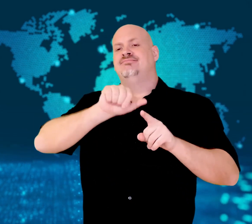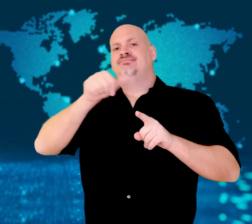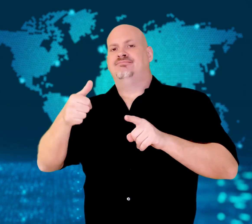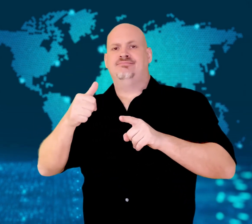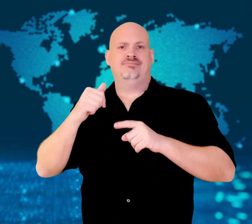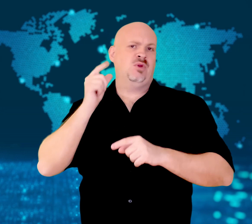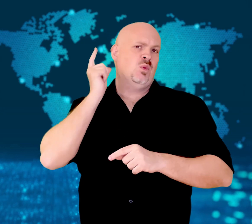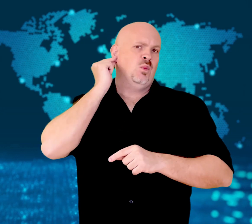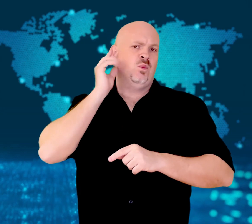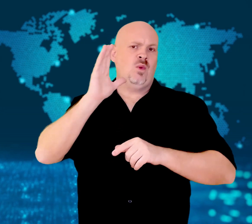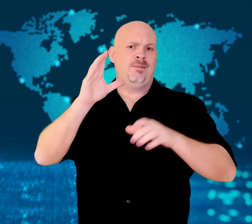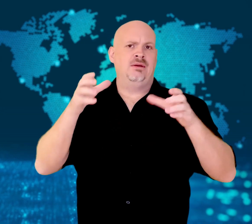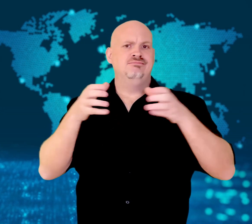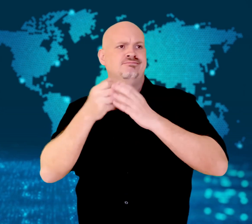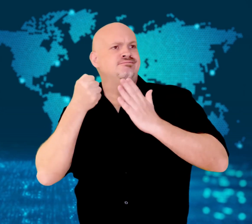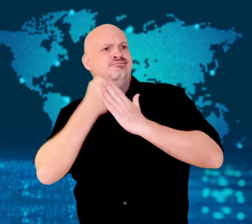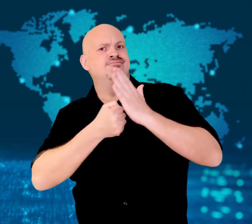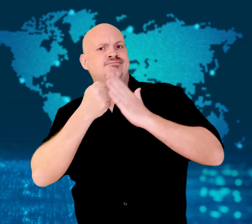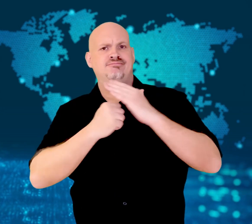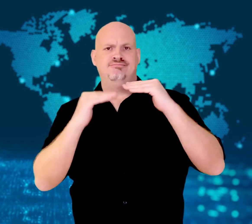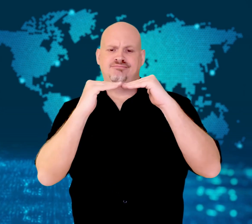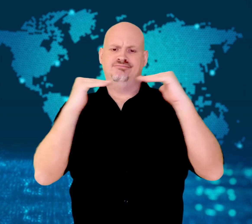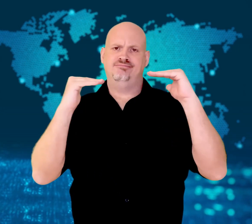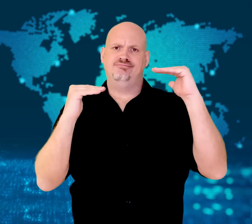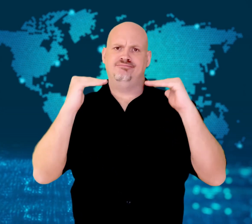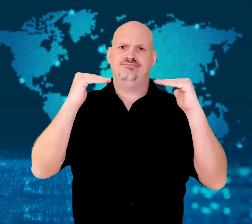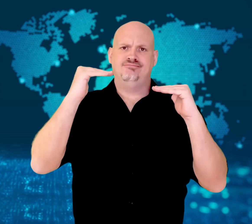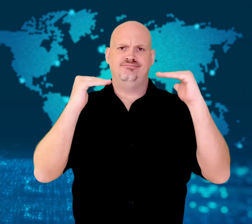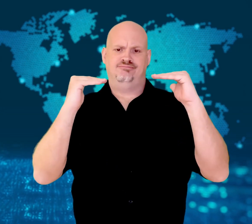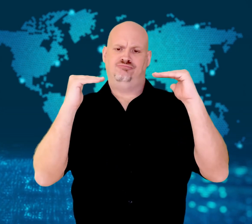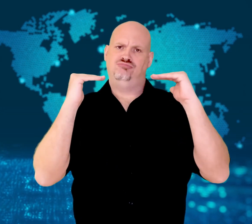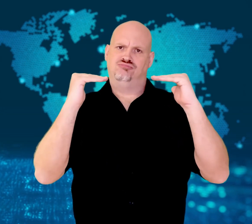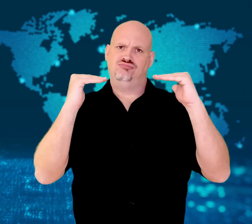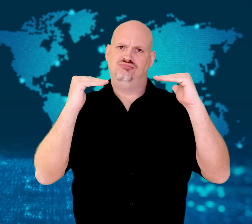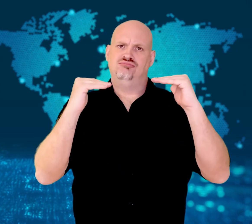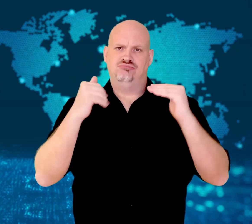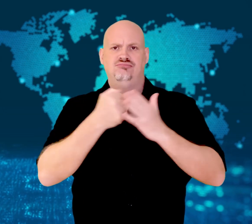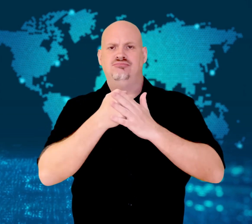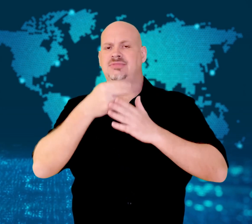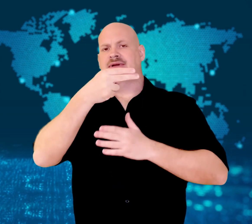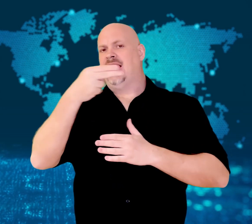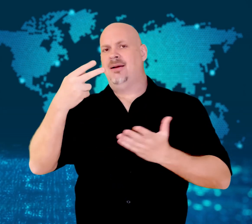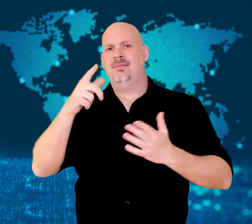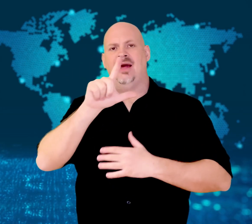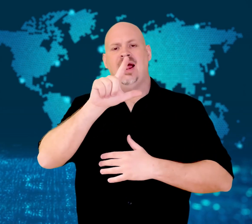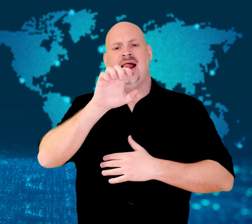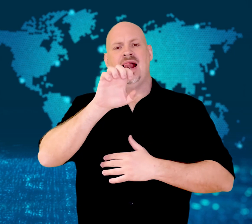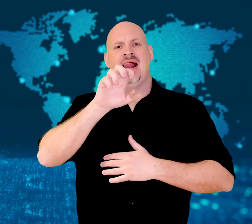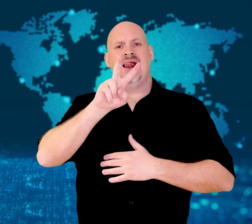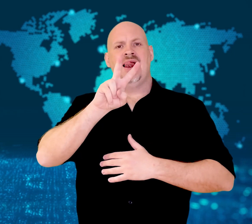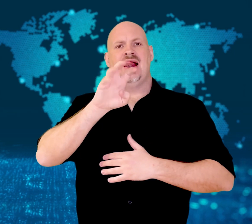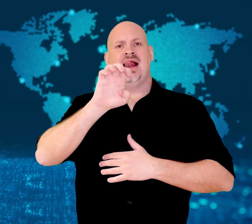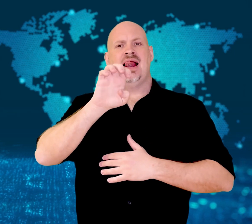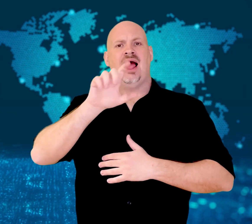and Level Up, a feminist organization that helps fight gender injustice in the UK.